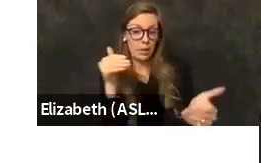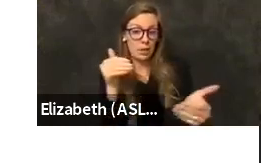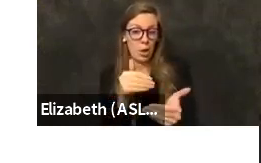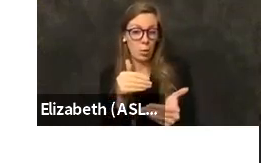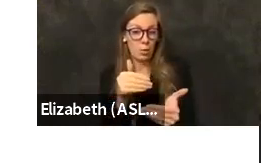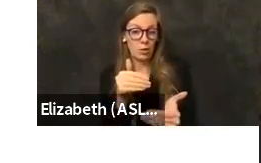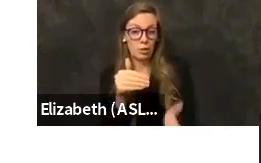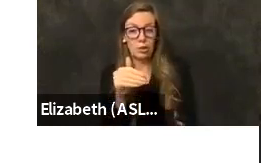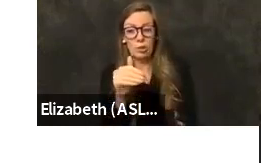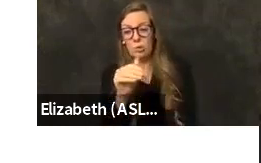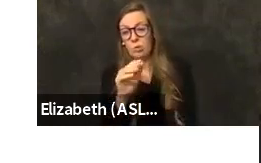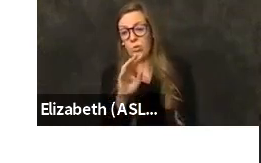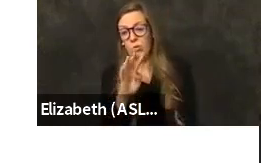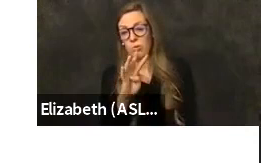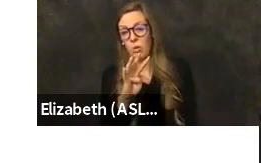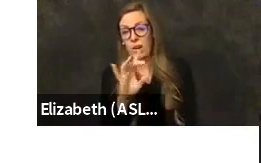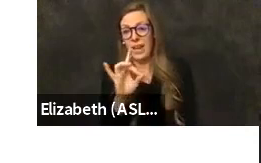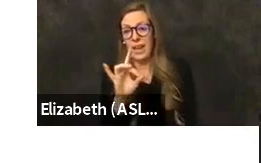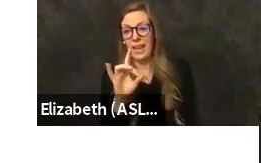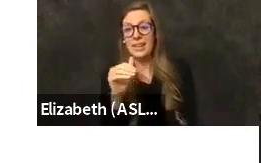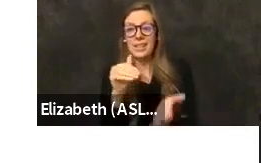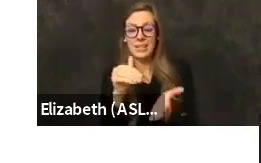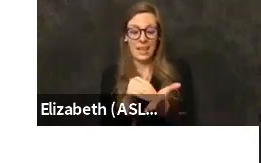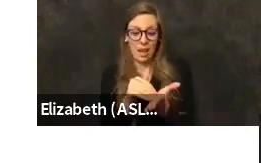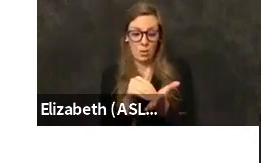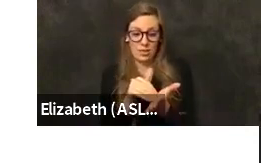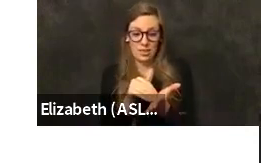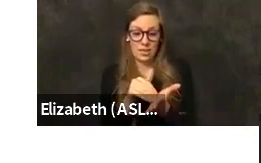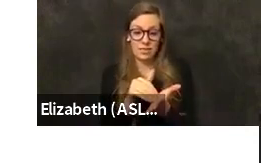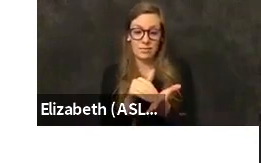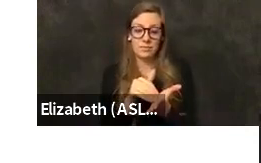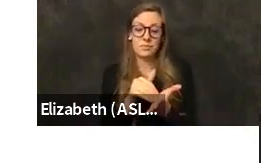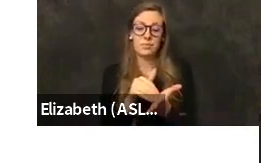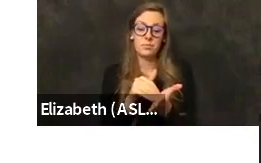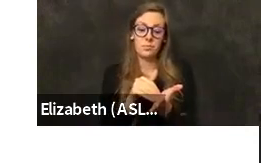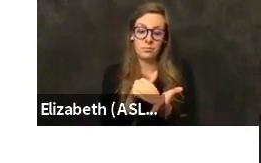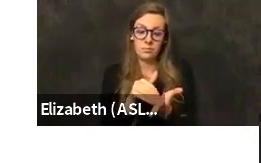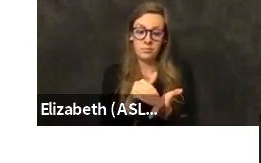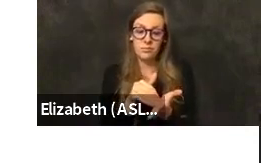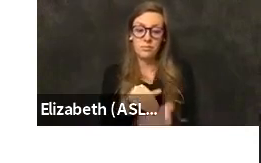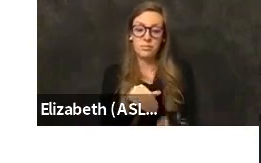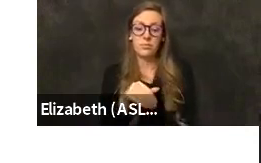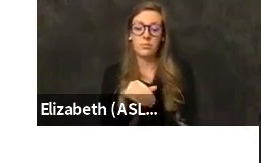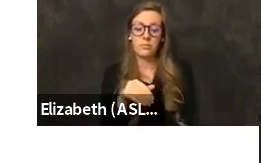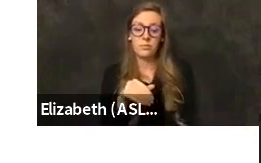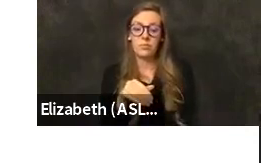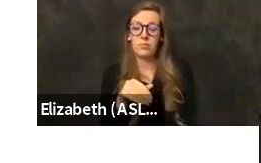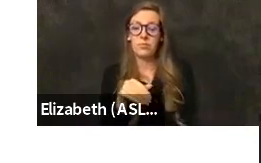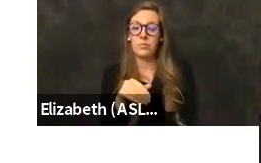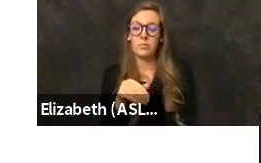forty eight thousand, that is forty seven thousand seven hundred twenty two. And closer to fourteen thousand residents